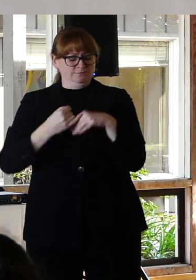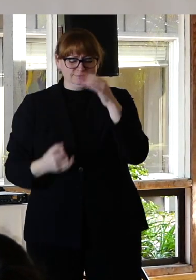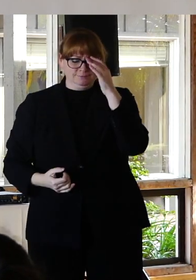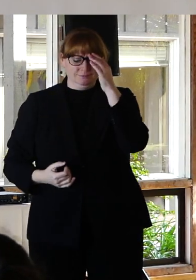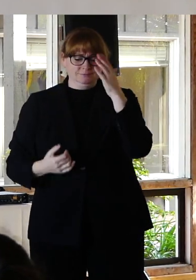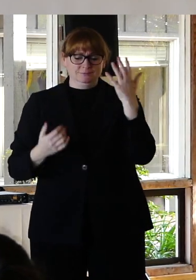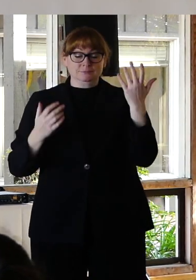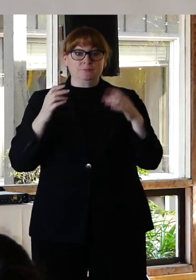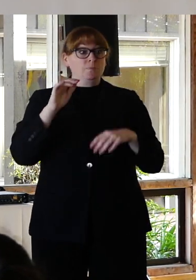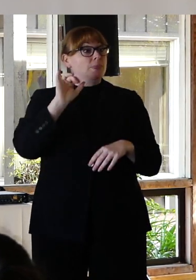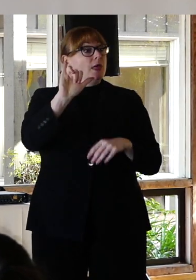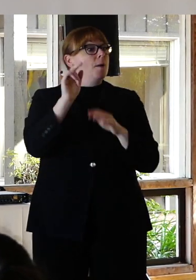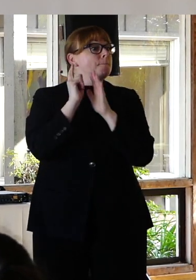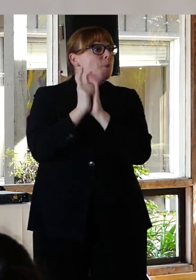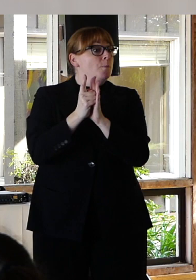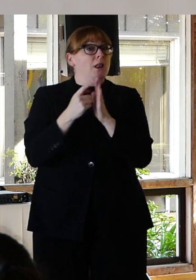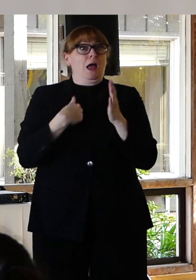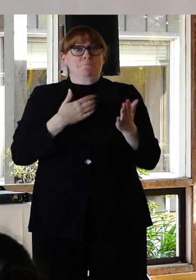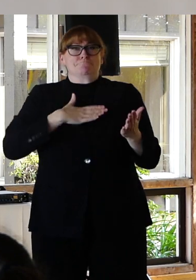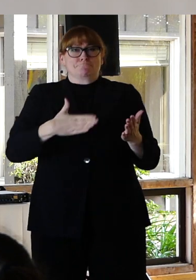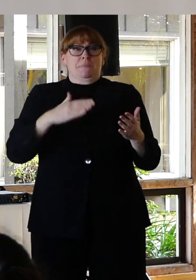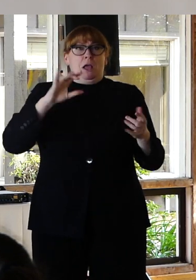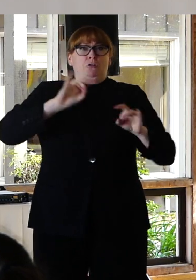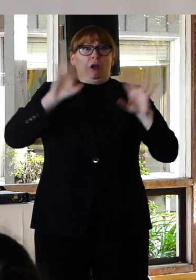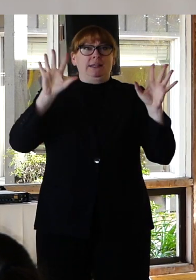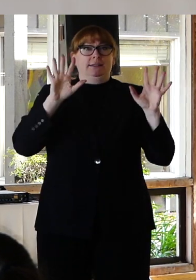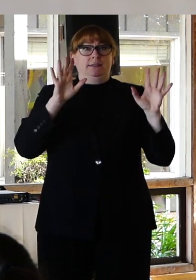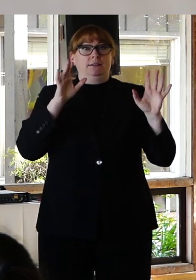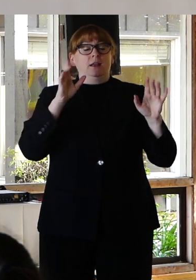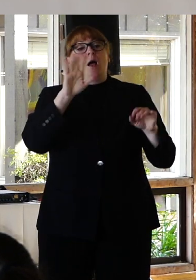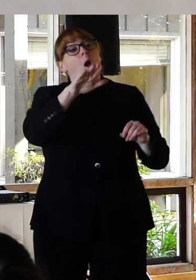talking about your own struggles or your own anecdotal stories. It is time